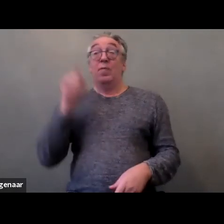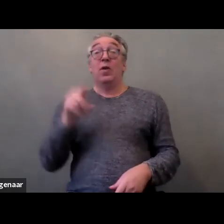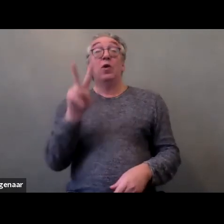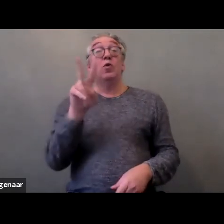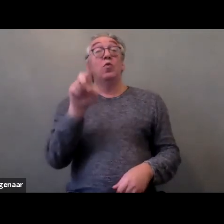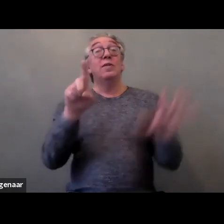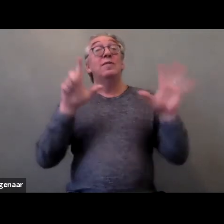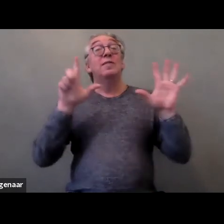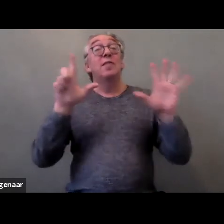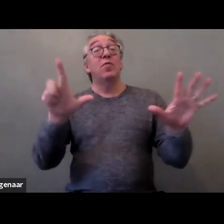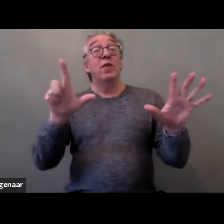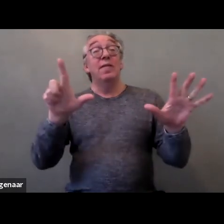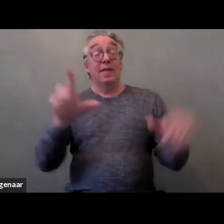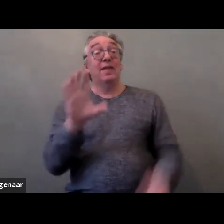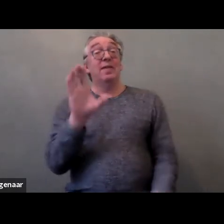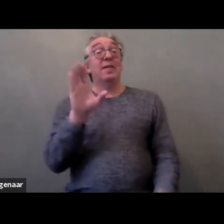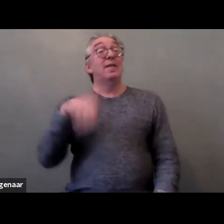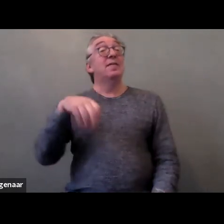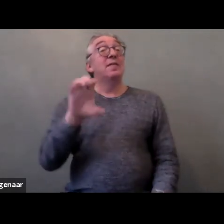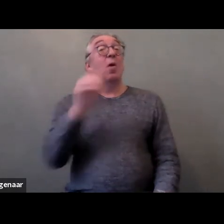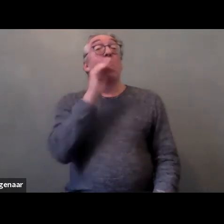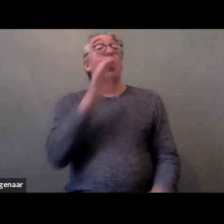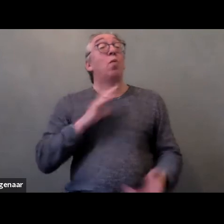CERMI Women's Foundation published a study titled